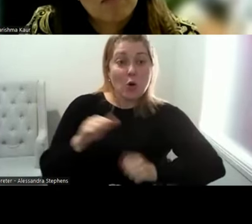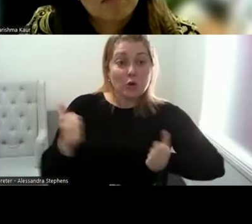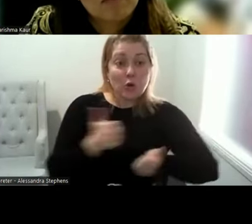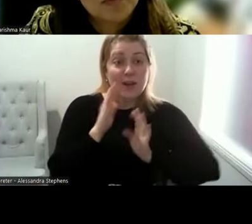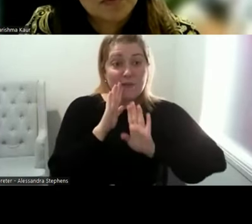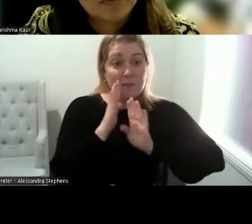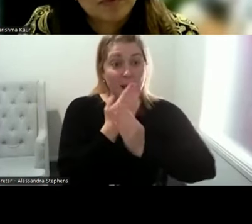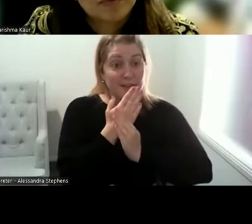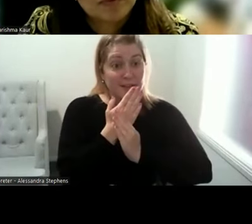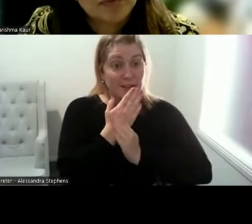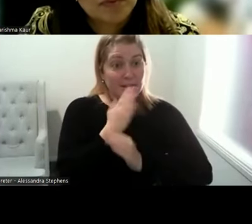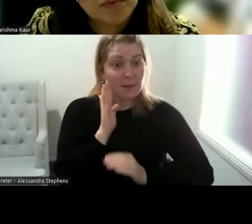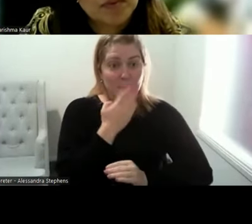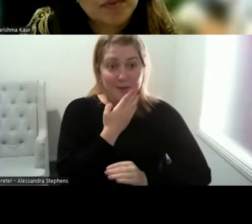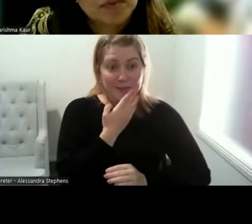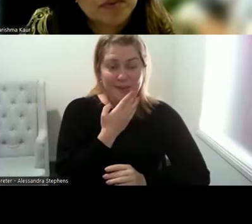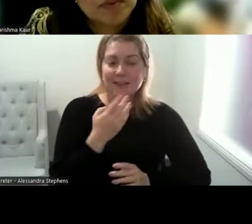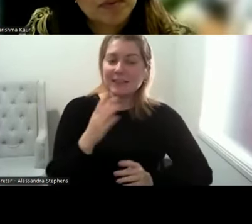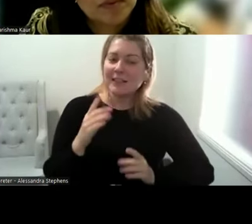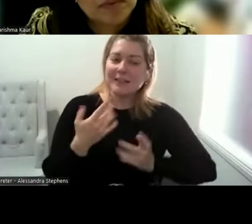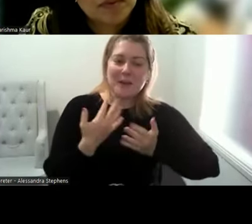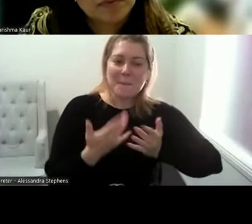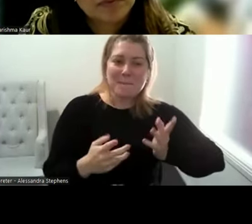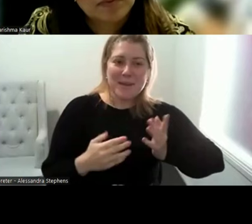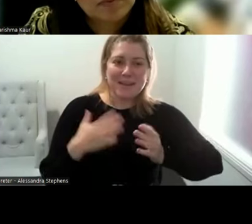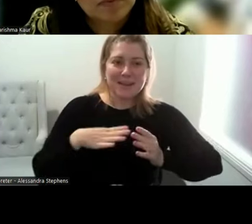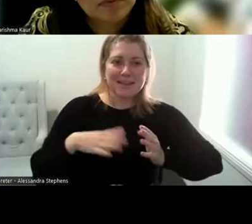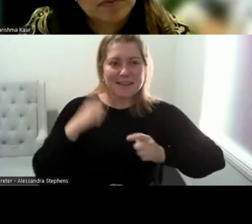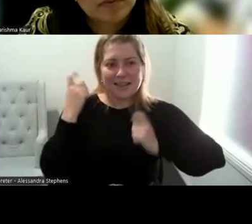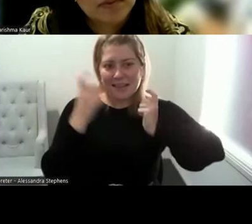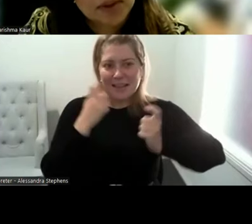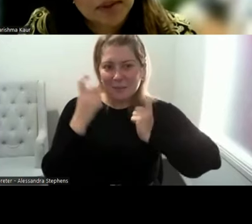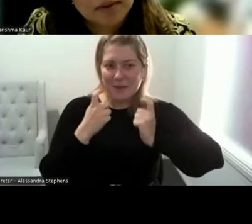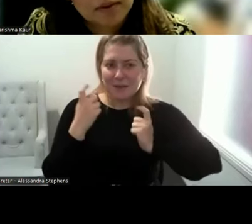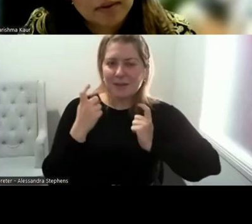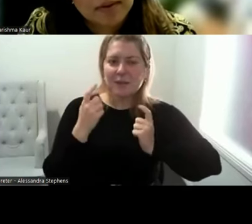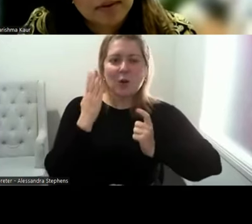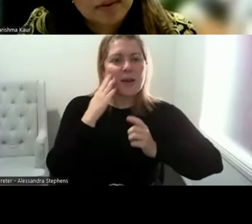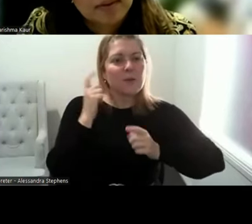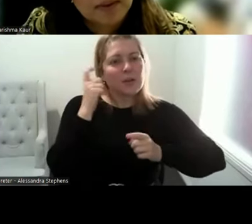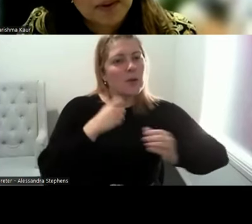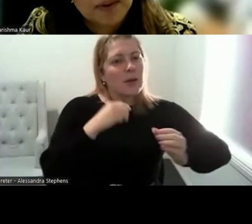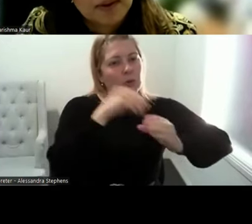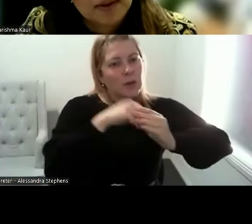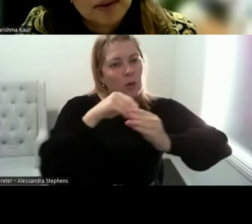there are many layers that need to be considered when we're trying to include everyone.Do your